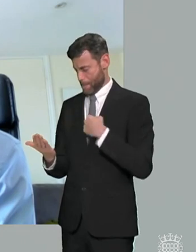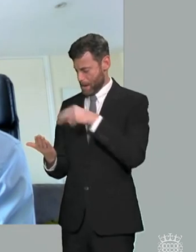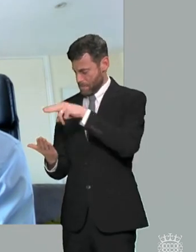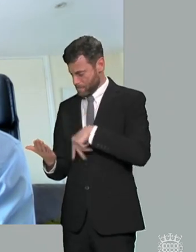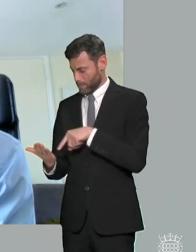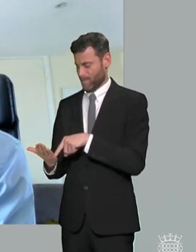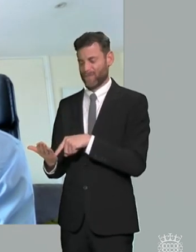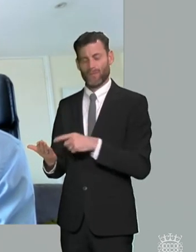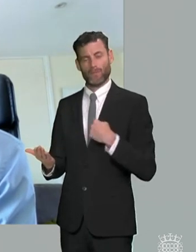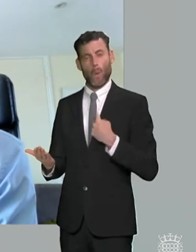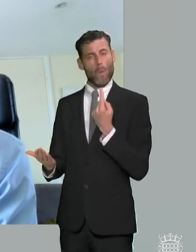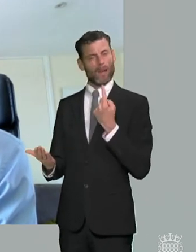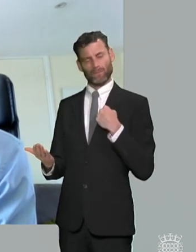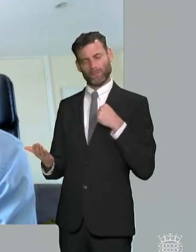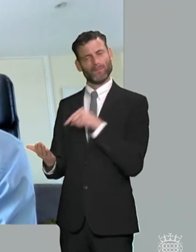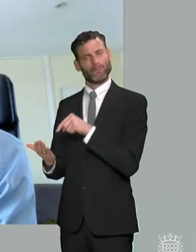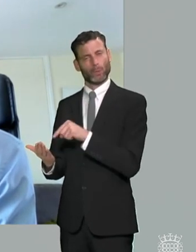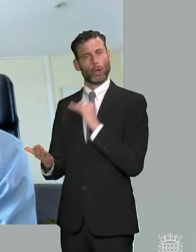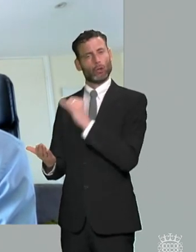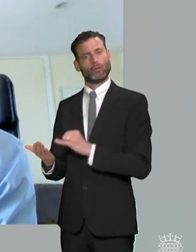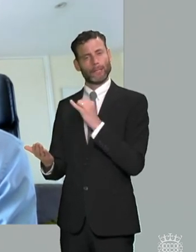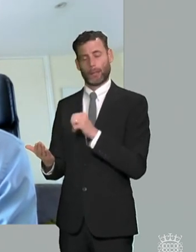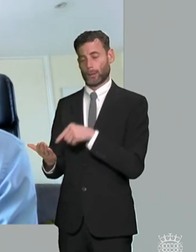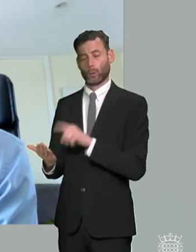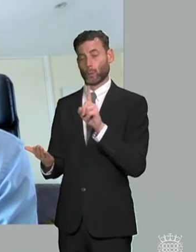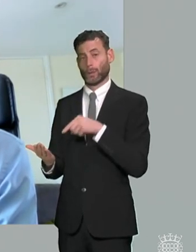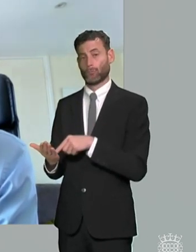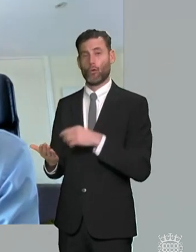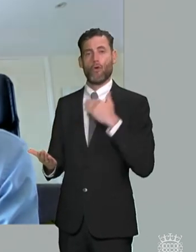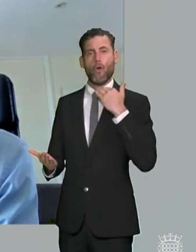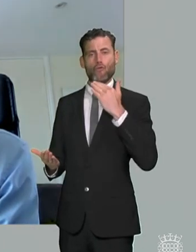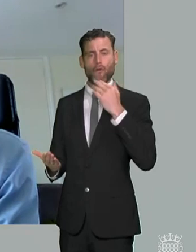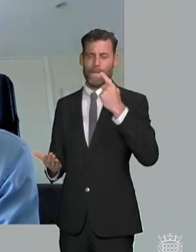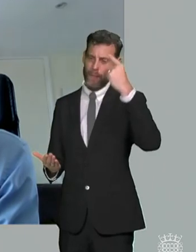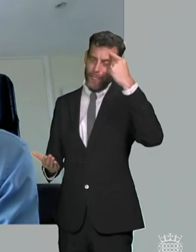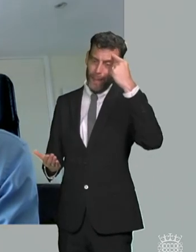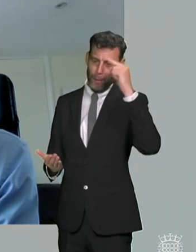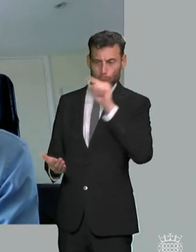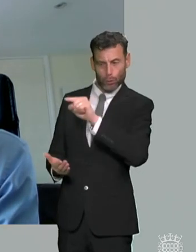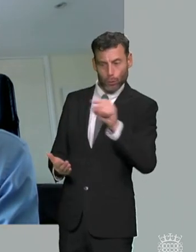is that it's it's doesn't say enough about um broader outcomes for children when they leave